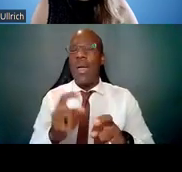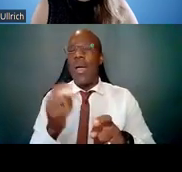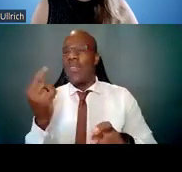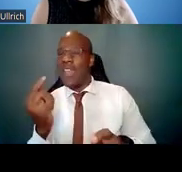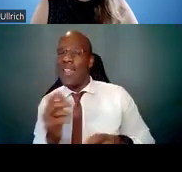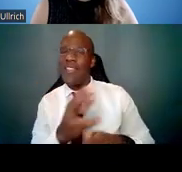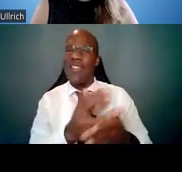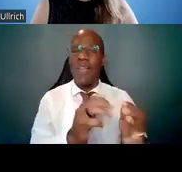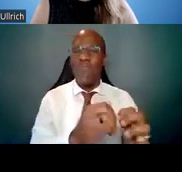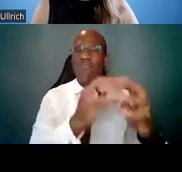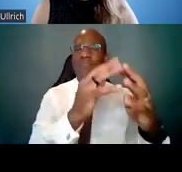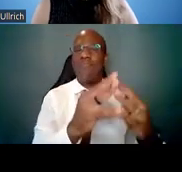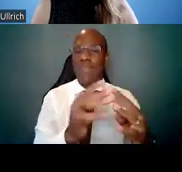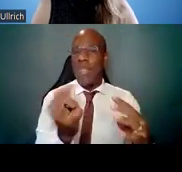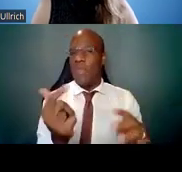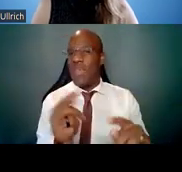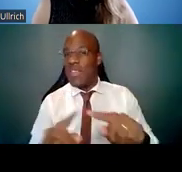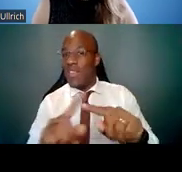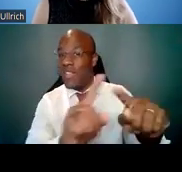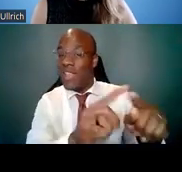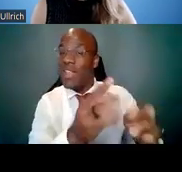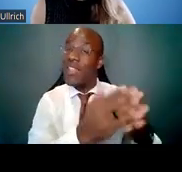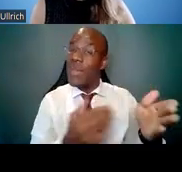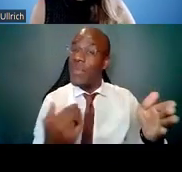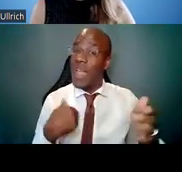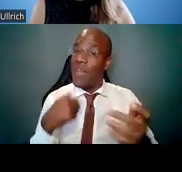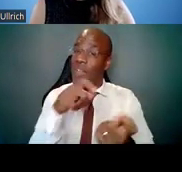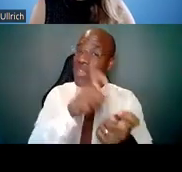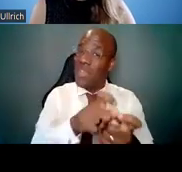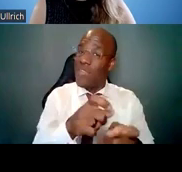So some have specific deadlines, some have a rolling deadline.